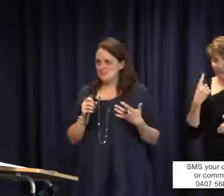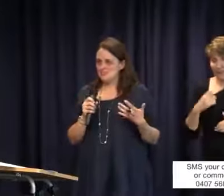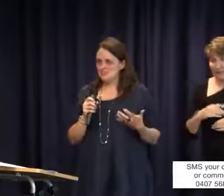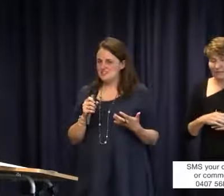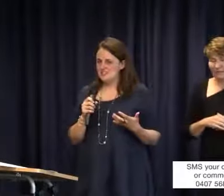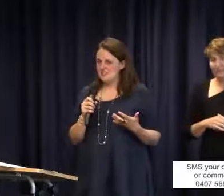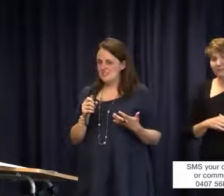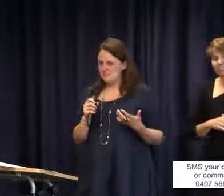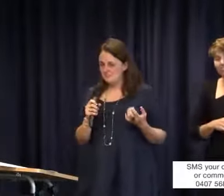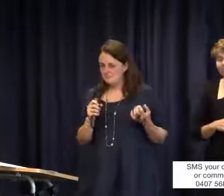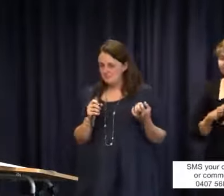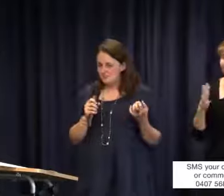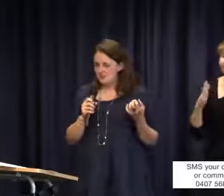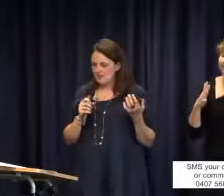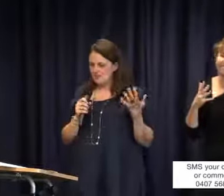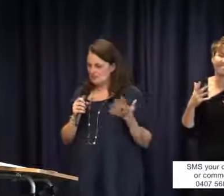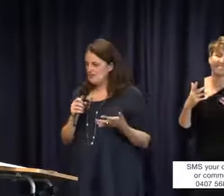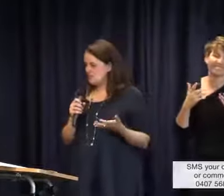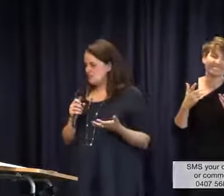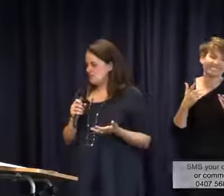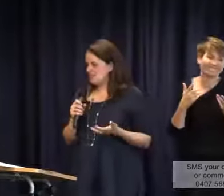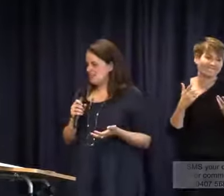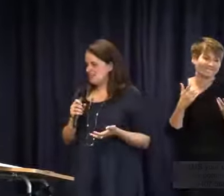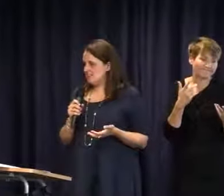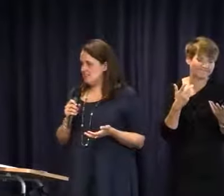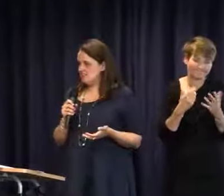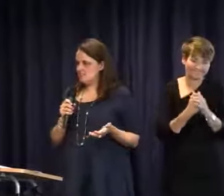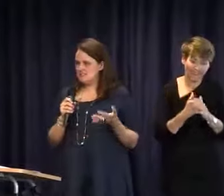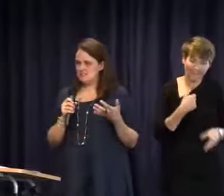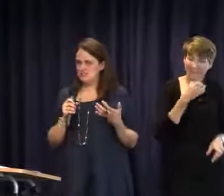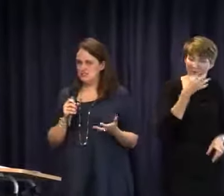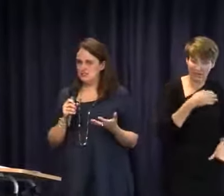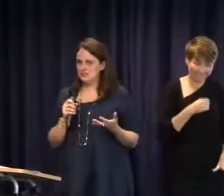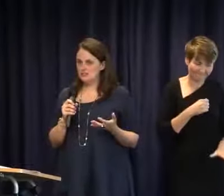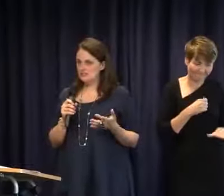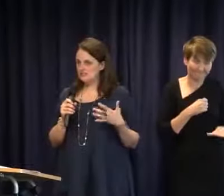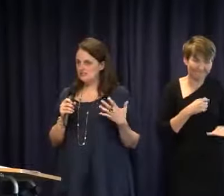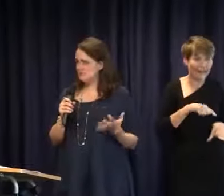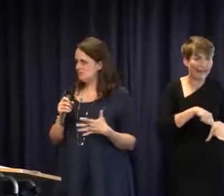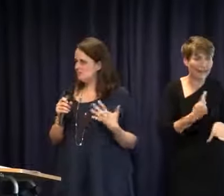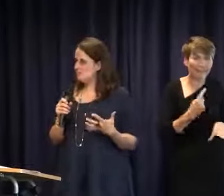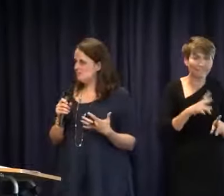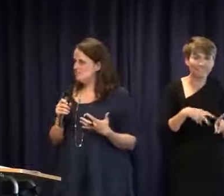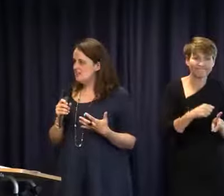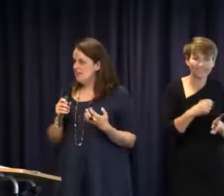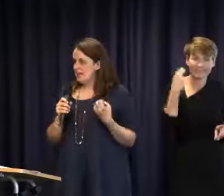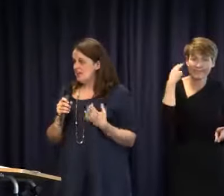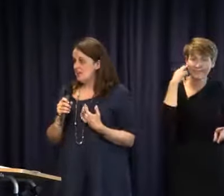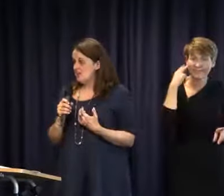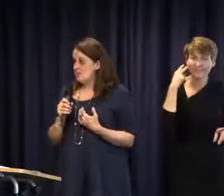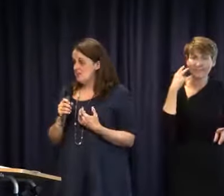question. With a child who's been late diagnosed and is new to all of this, as a family, we've